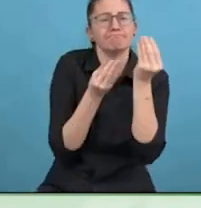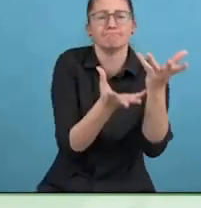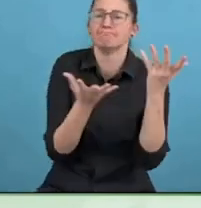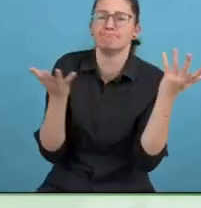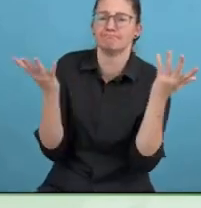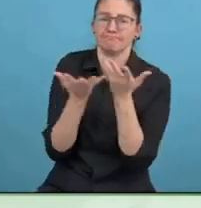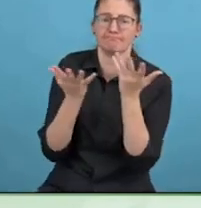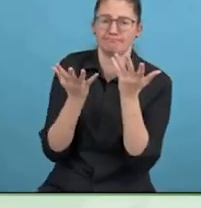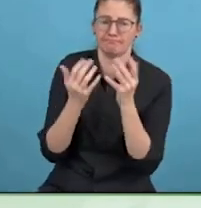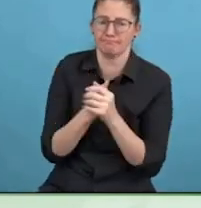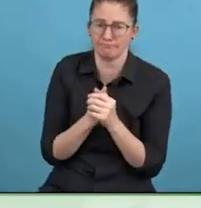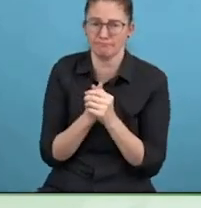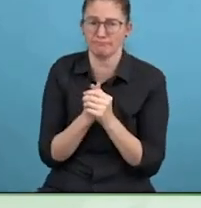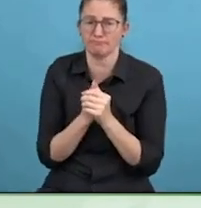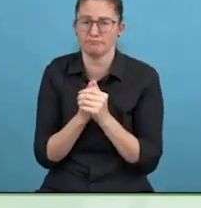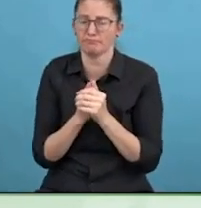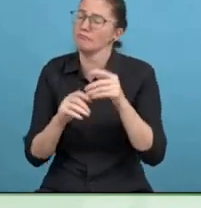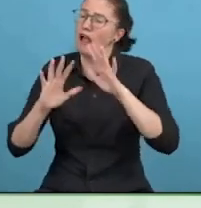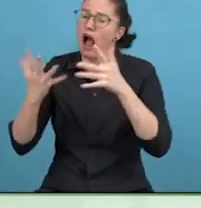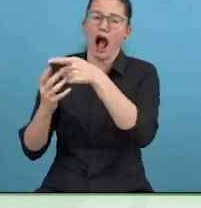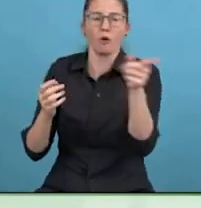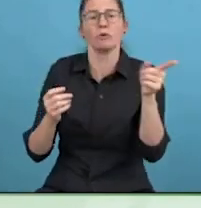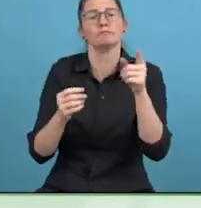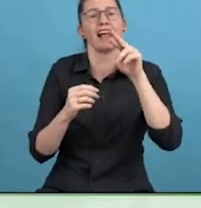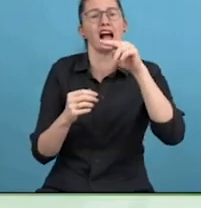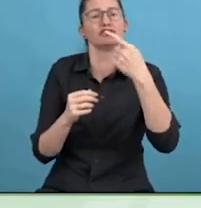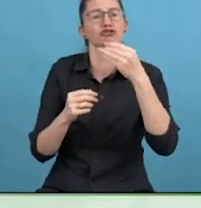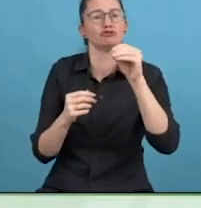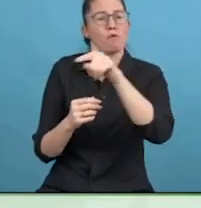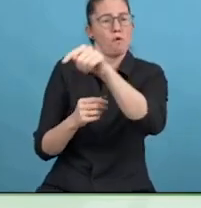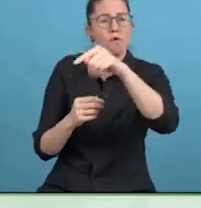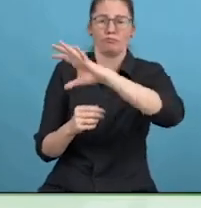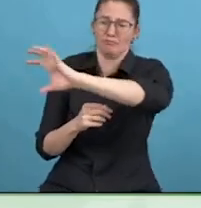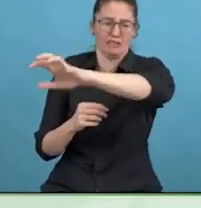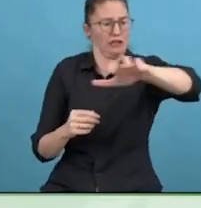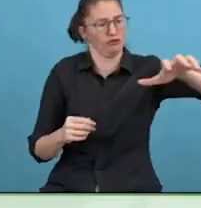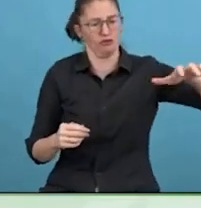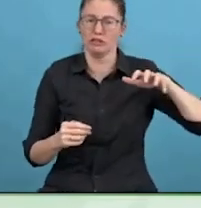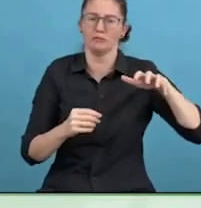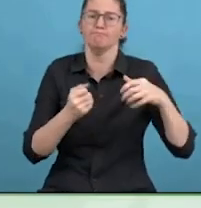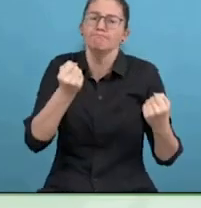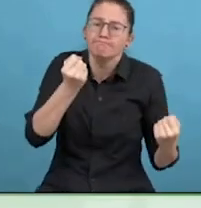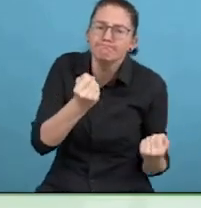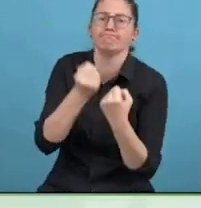They do not know who to approach, what their rights are, where to go, they have no idea.